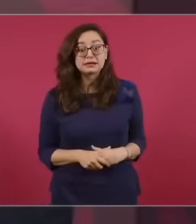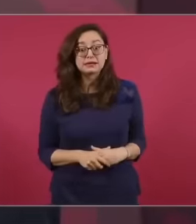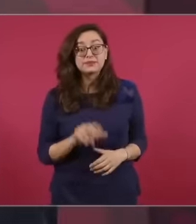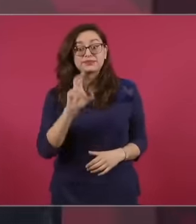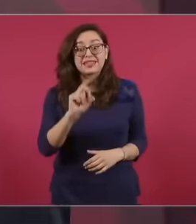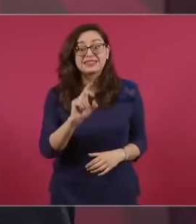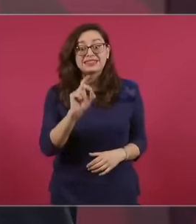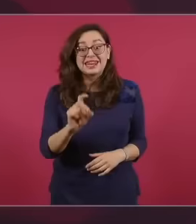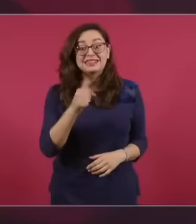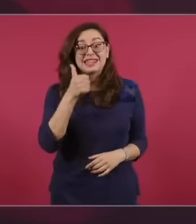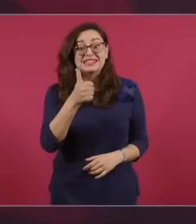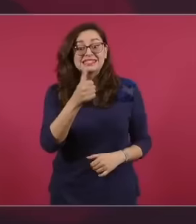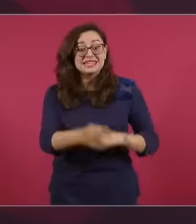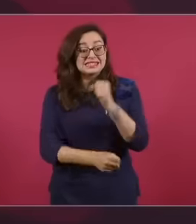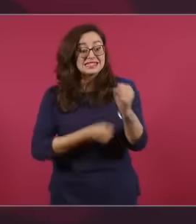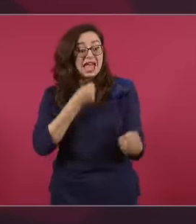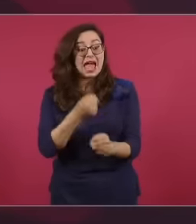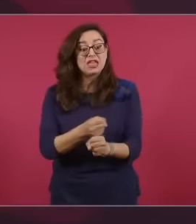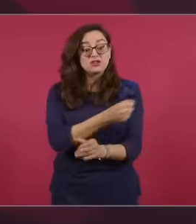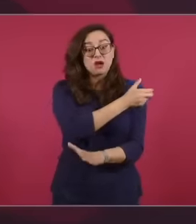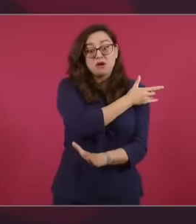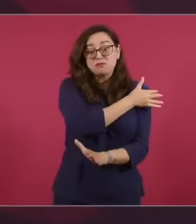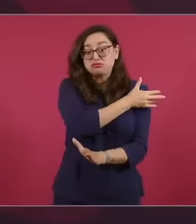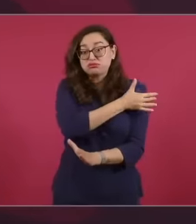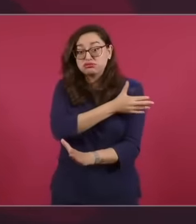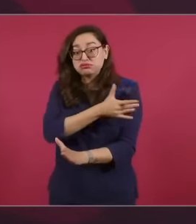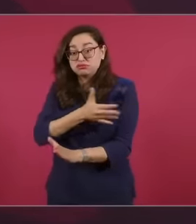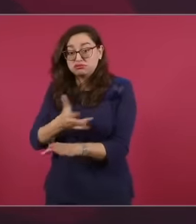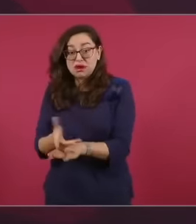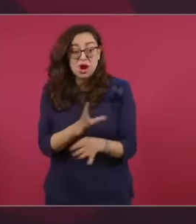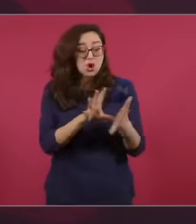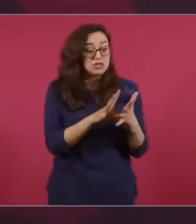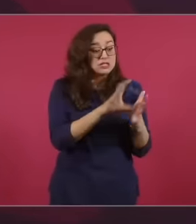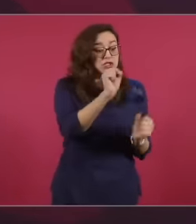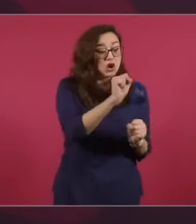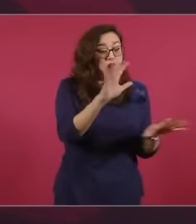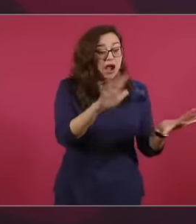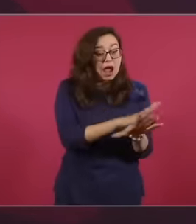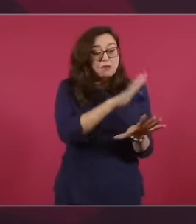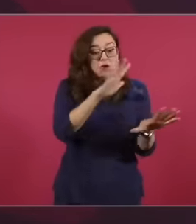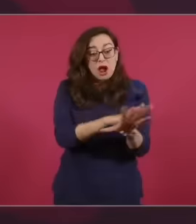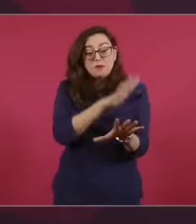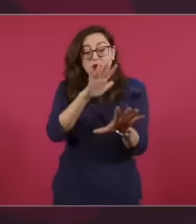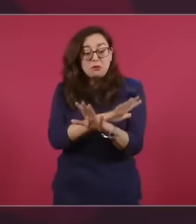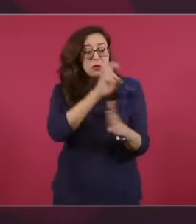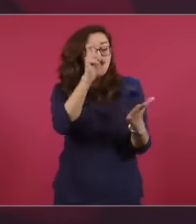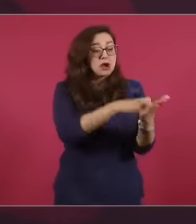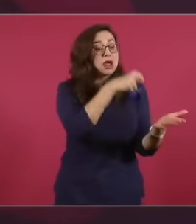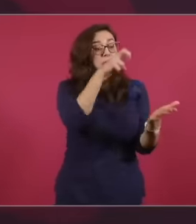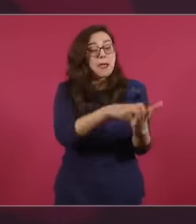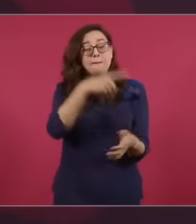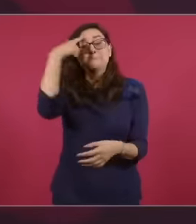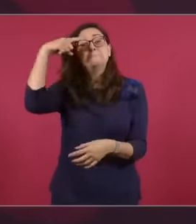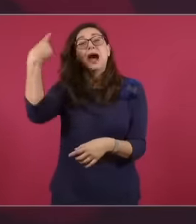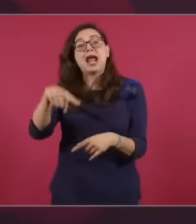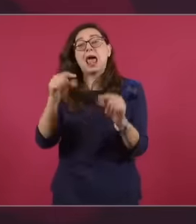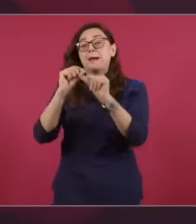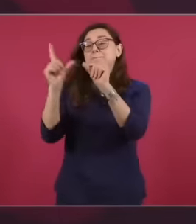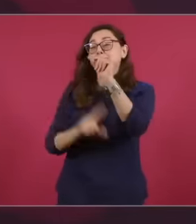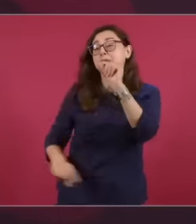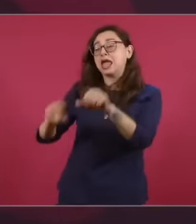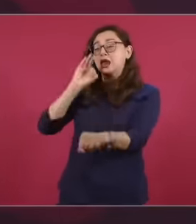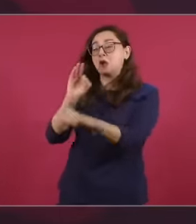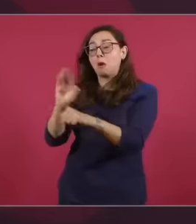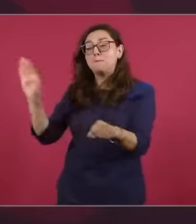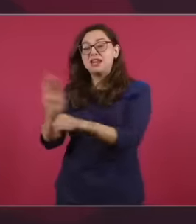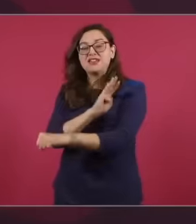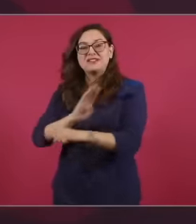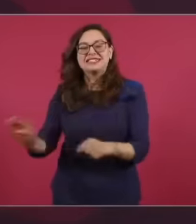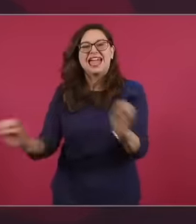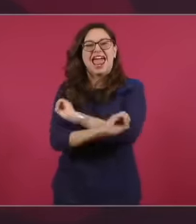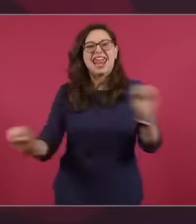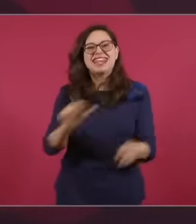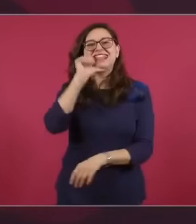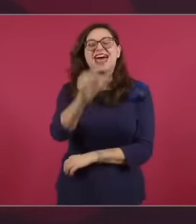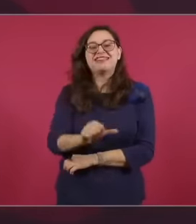they never ever made a reform For the benefit of the people all the reforms they made were